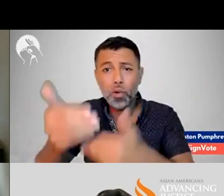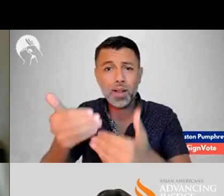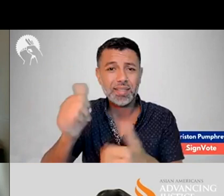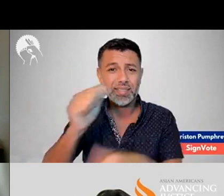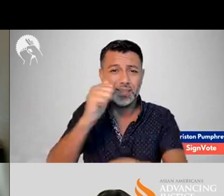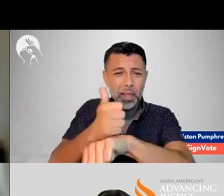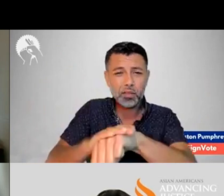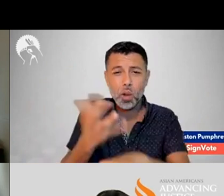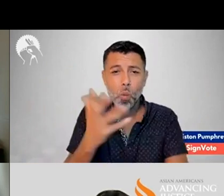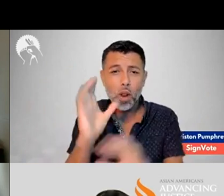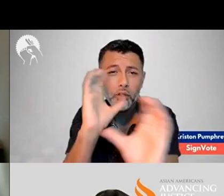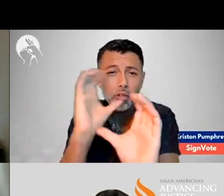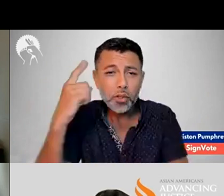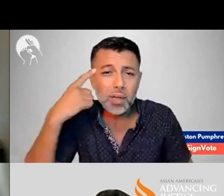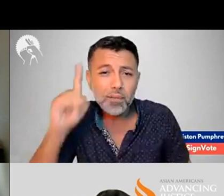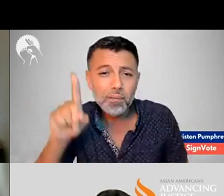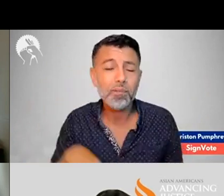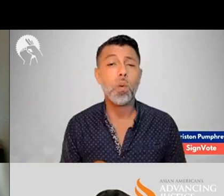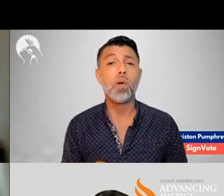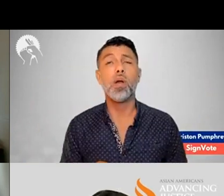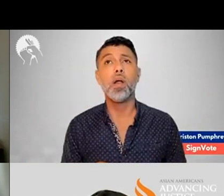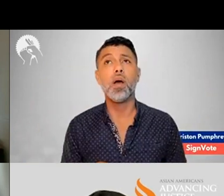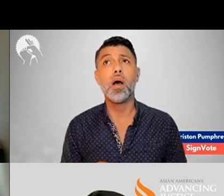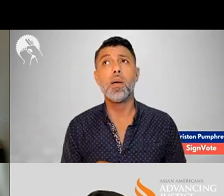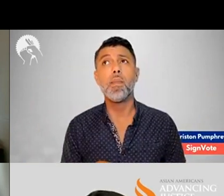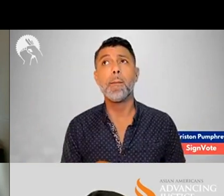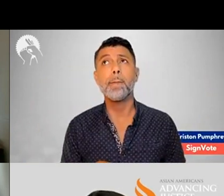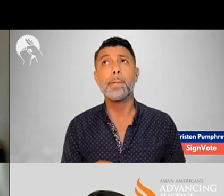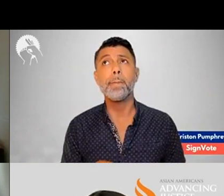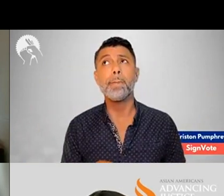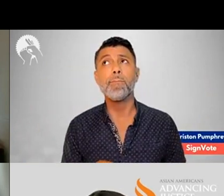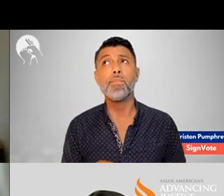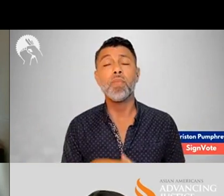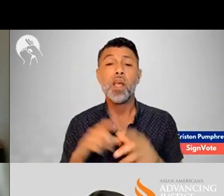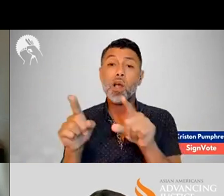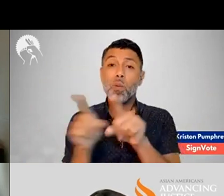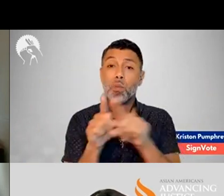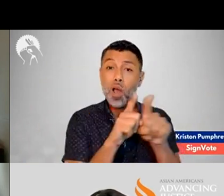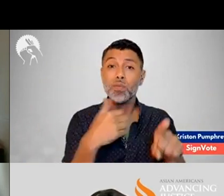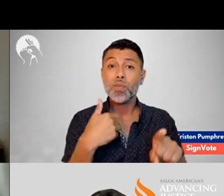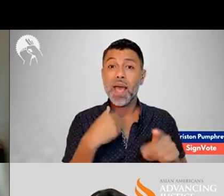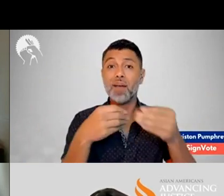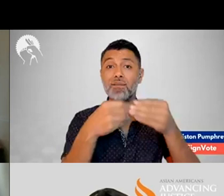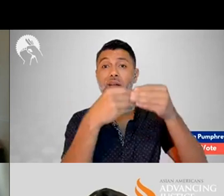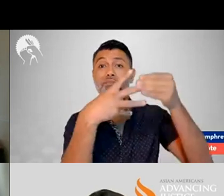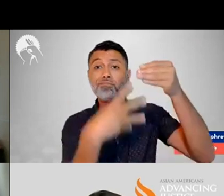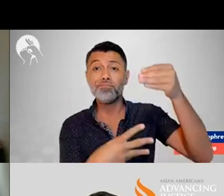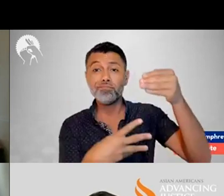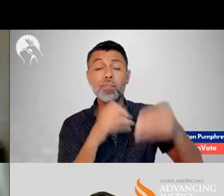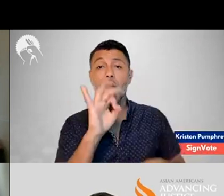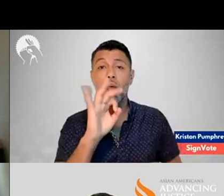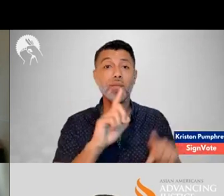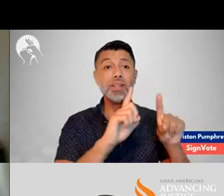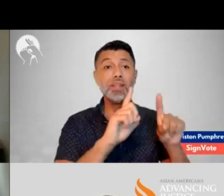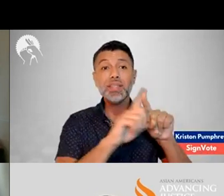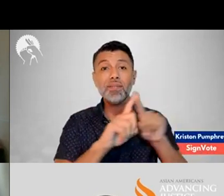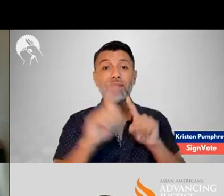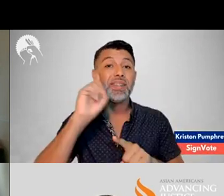And so CSD wants to support people going through the process, trying to find what they're looking for and provide that in an accessible format.